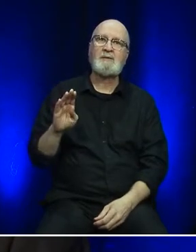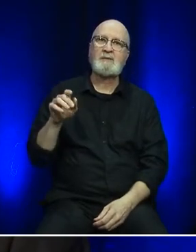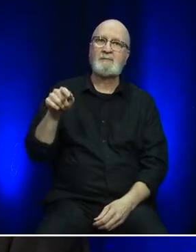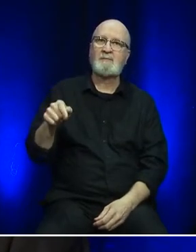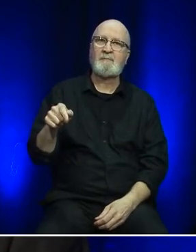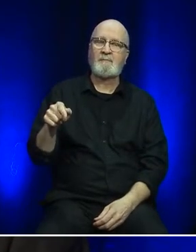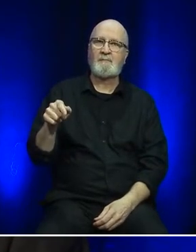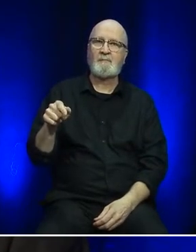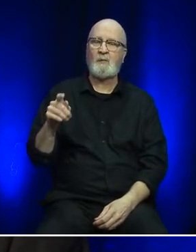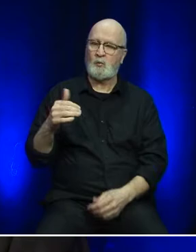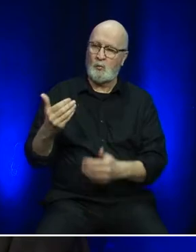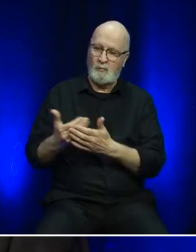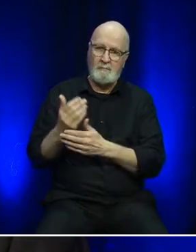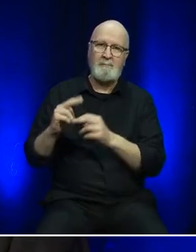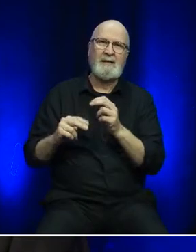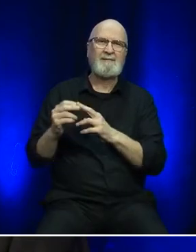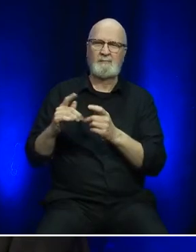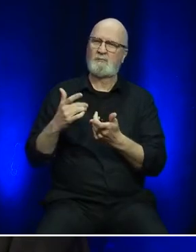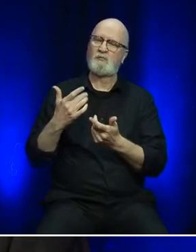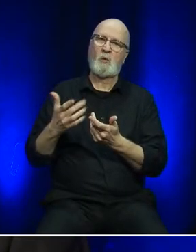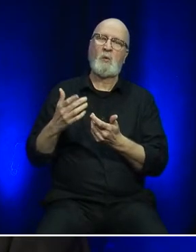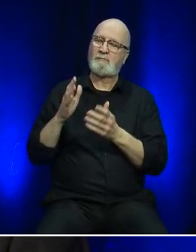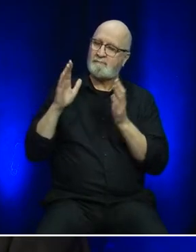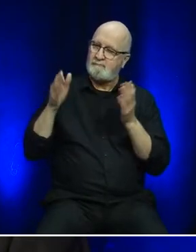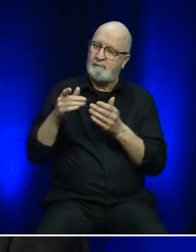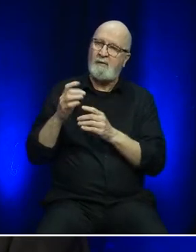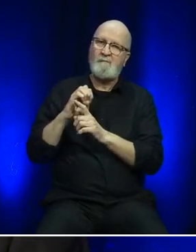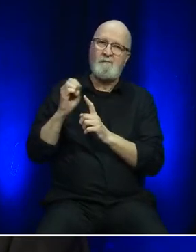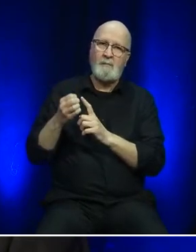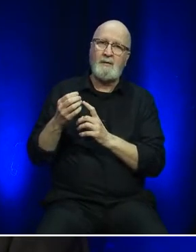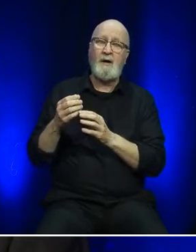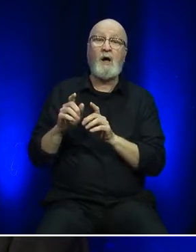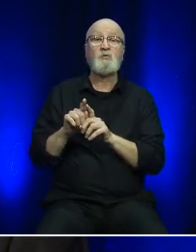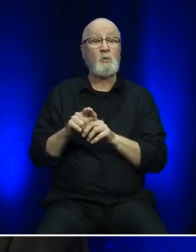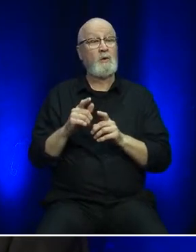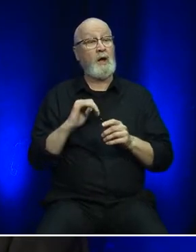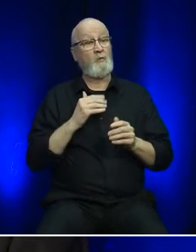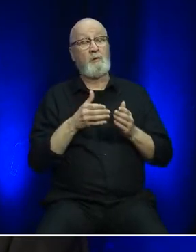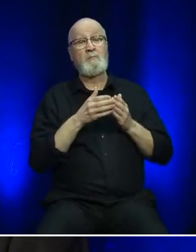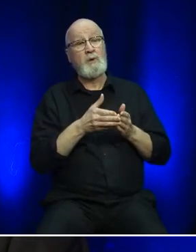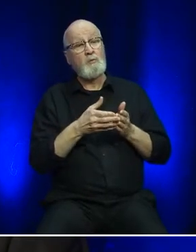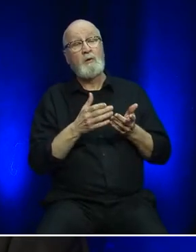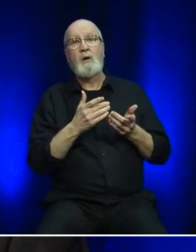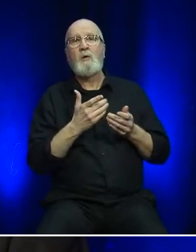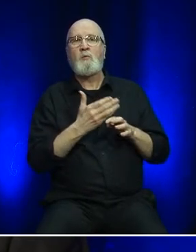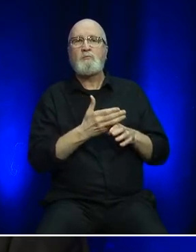And we continued our efforts to make navigational improvements to the Port aux Basques Harbour.